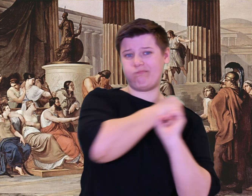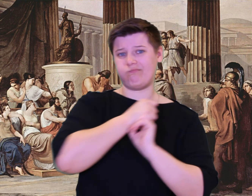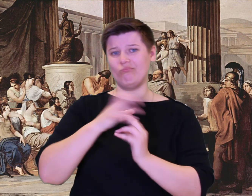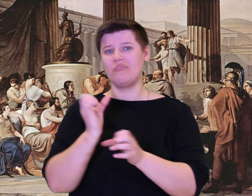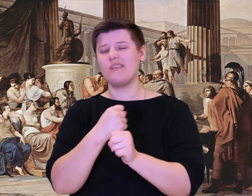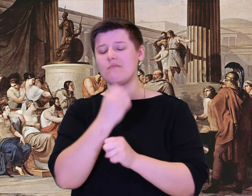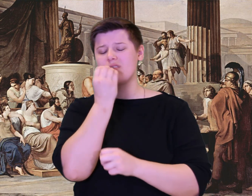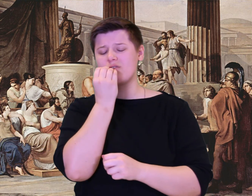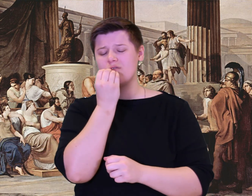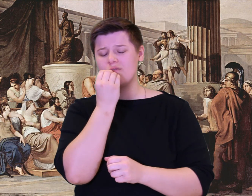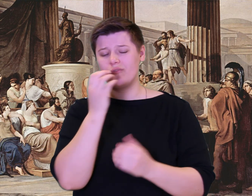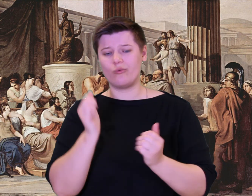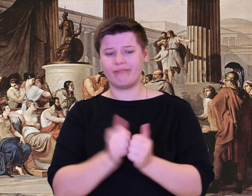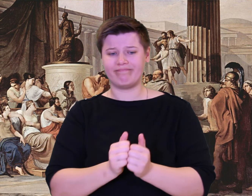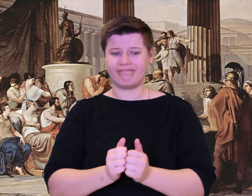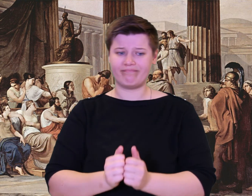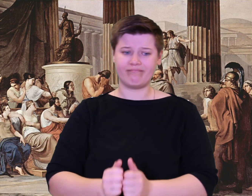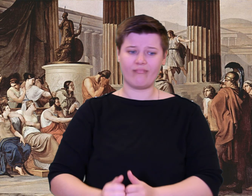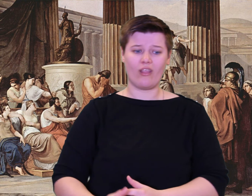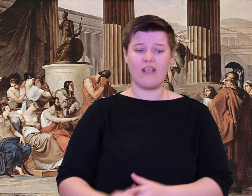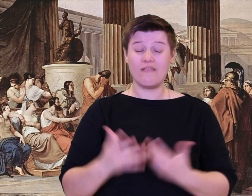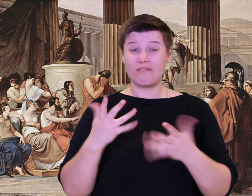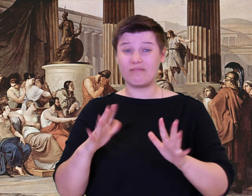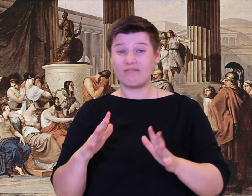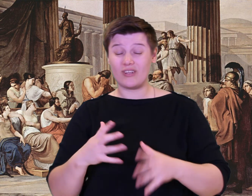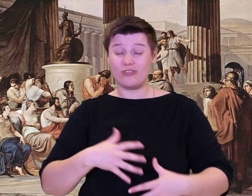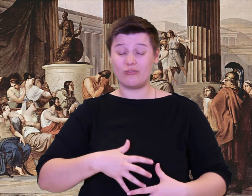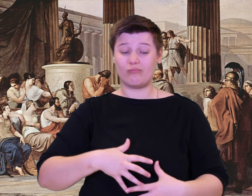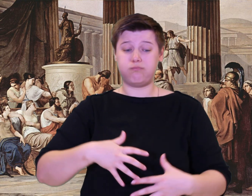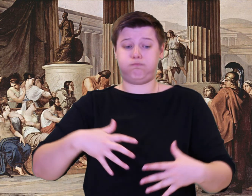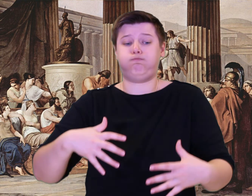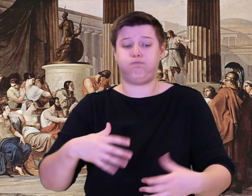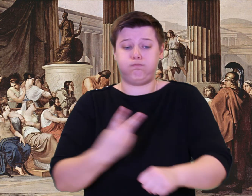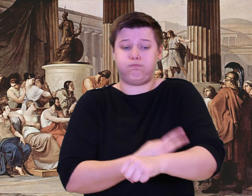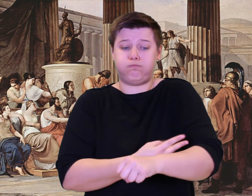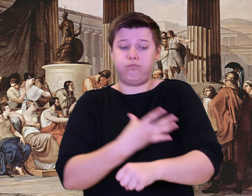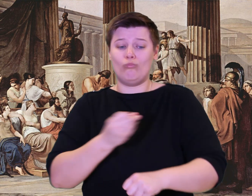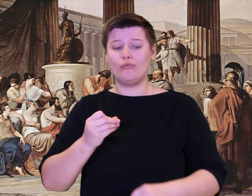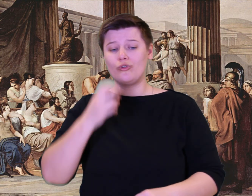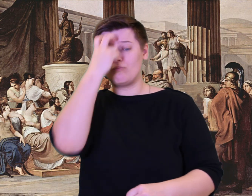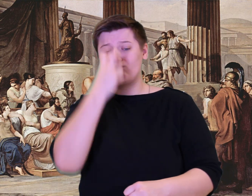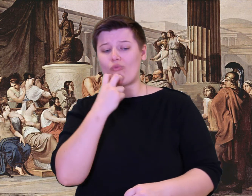When he had diligently done his chores, he grabbed two men and made a meal of